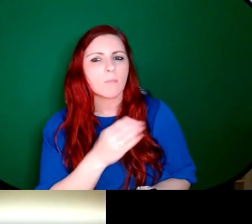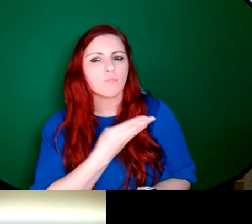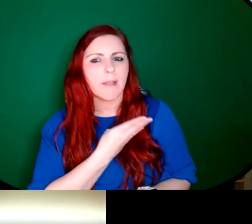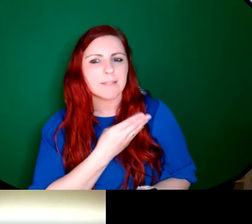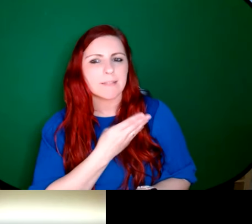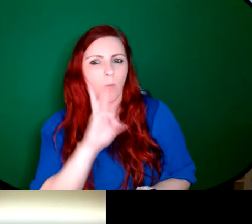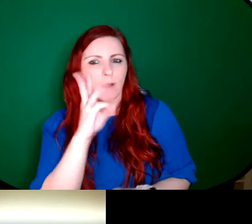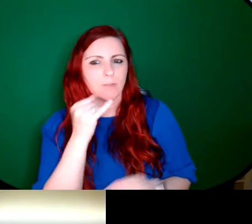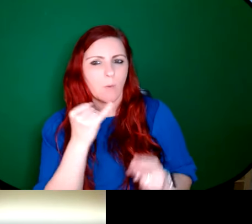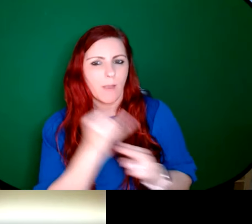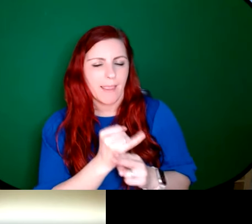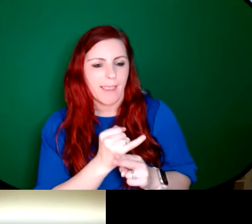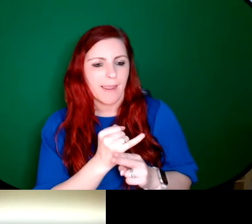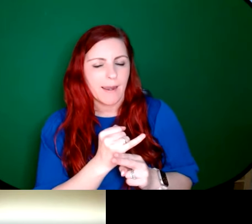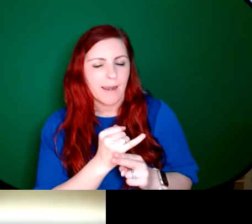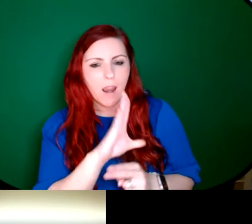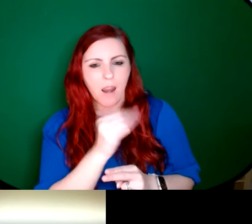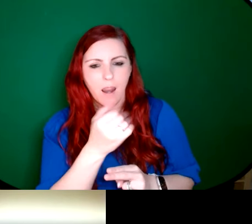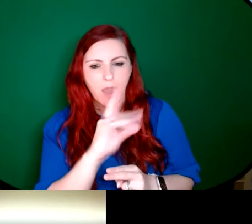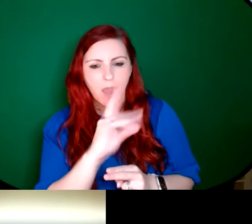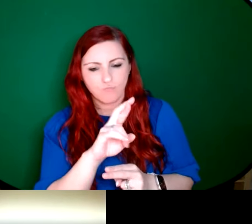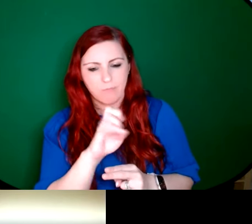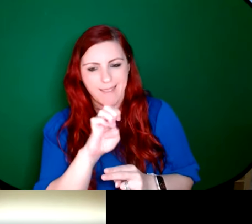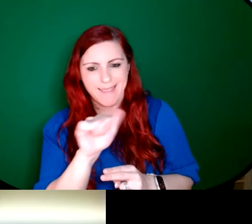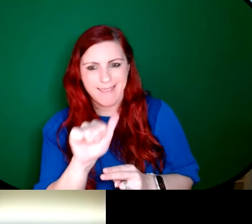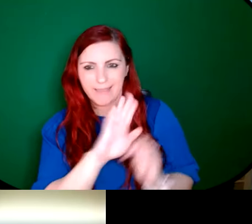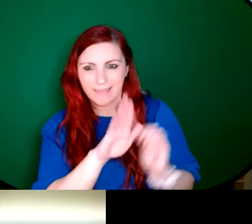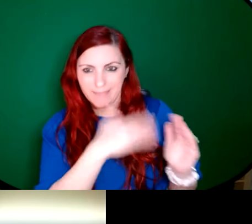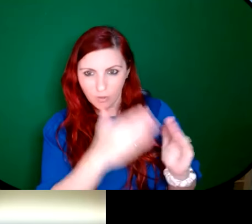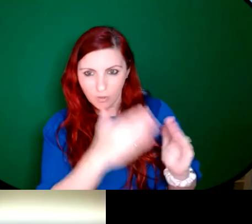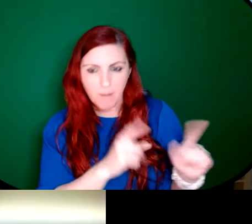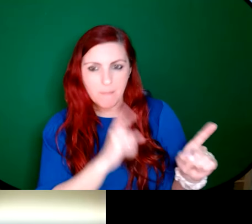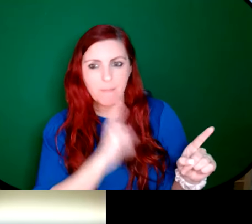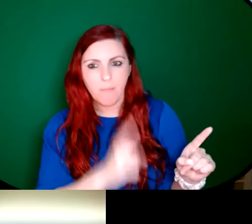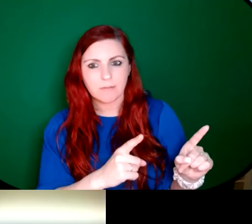Loughrea Cathedral. But her other designs, like the one in St. Patrick's Cathedral were executed by other artists.